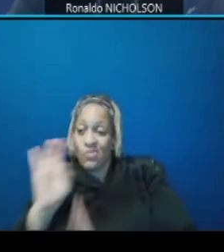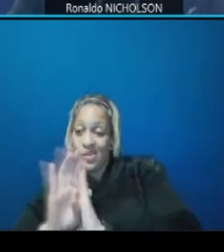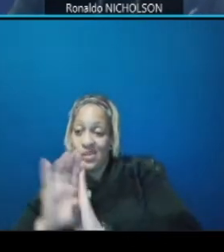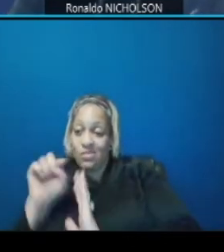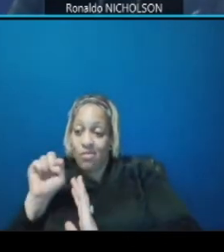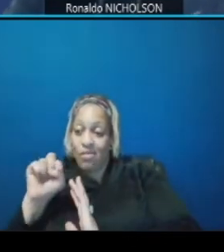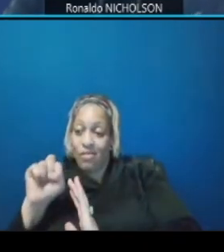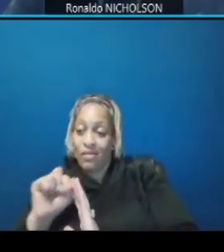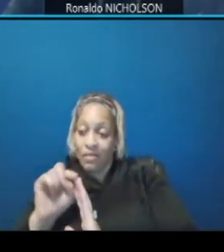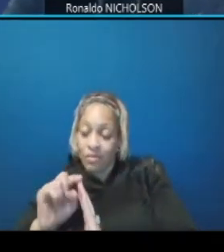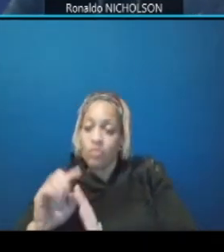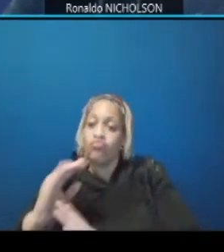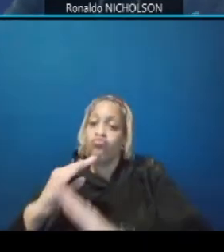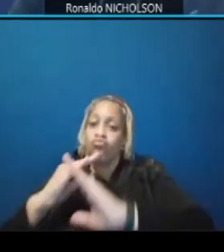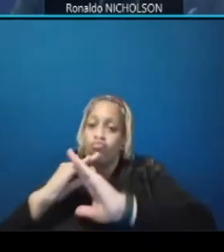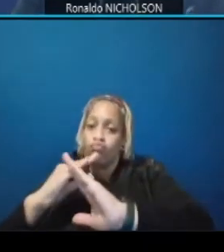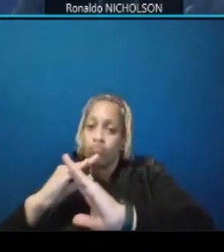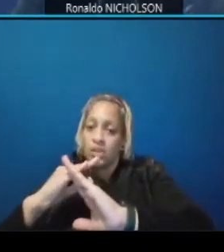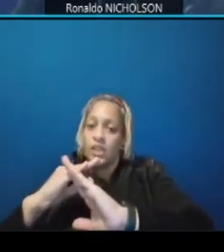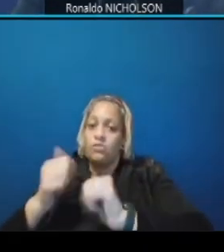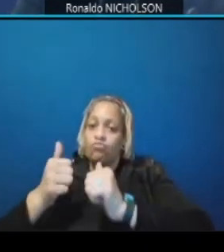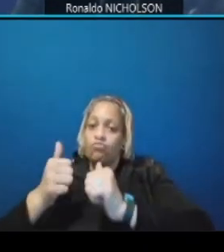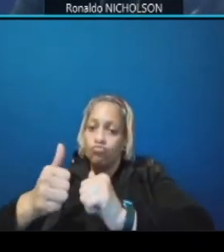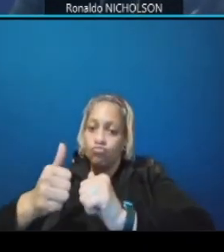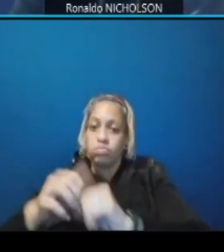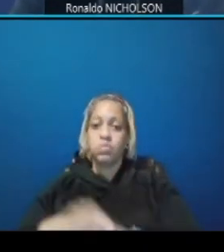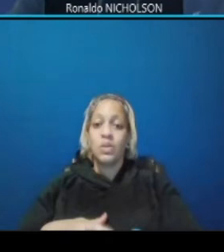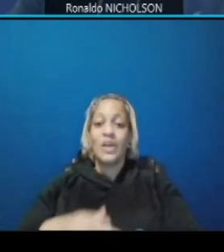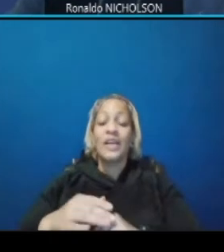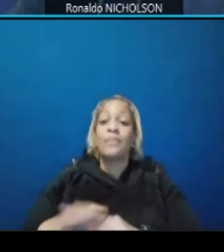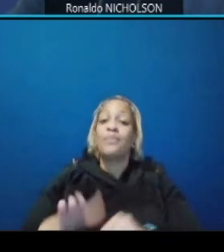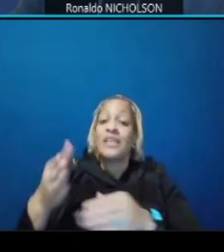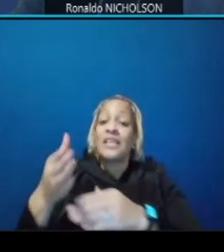a shared lane for both dc streetcar and vehicle traffic